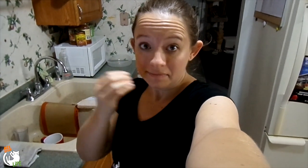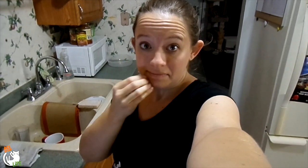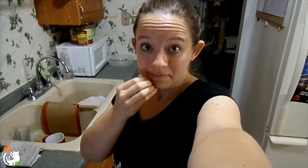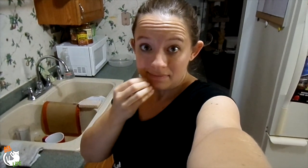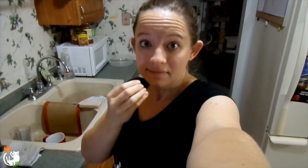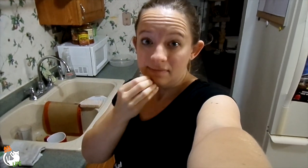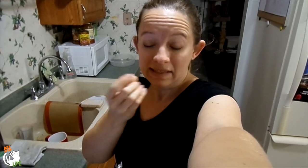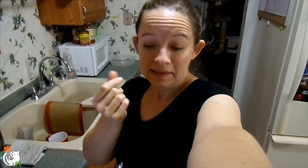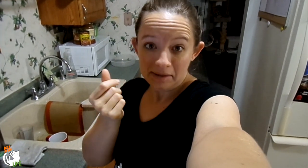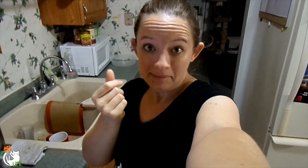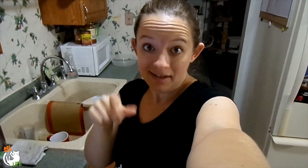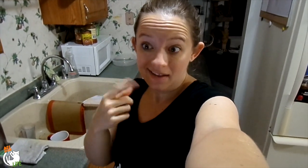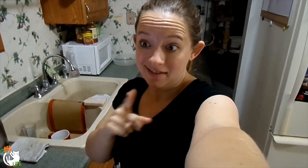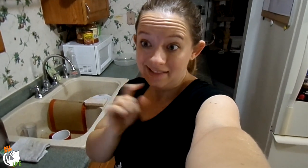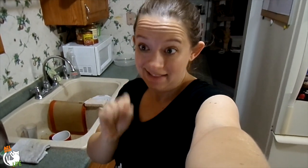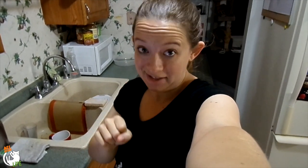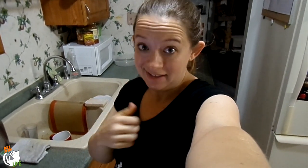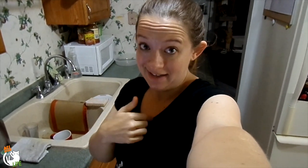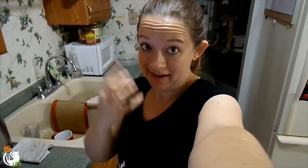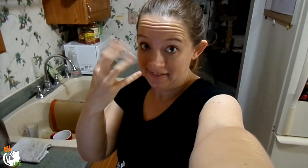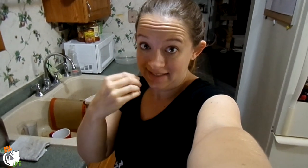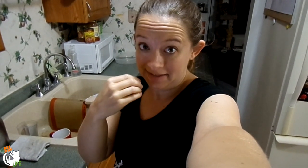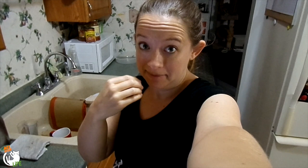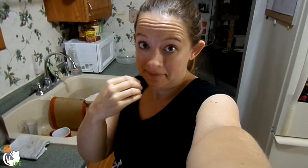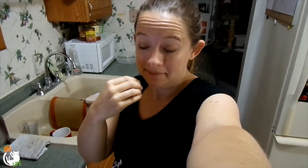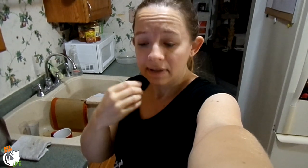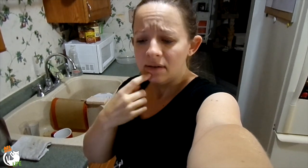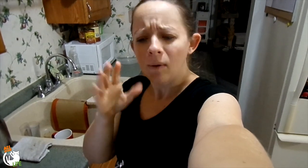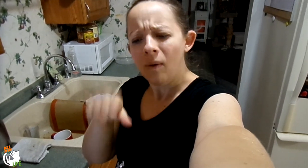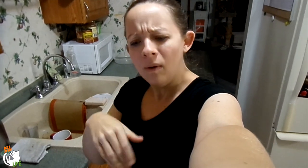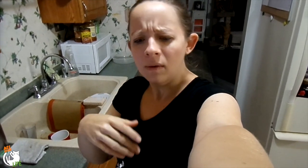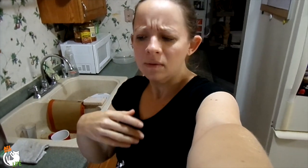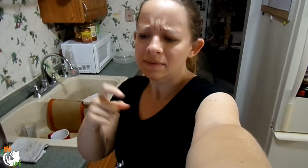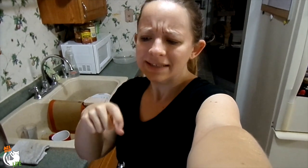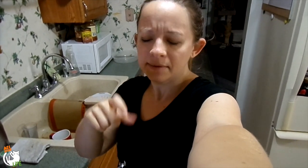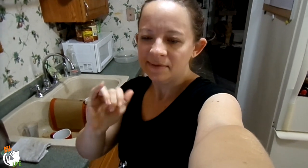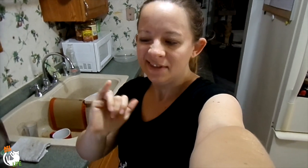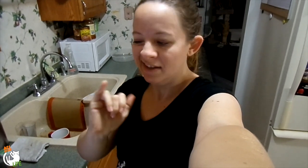We came home. Put the food away. We ate a little dinner and then I fell asleep.